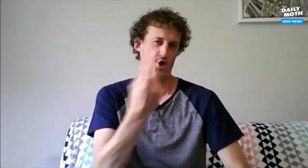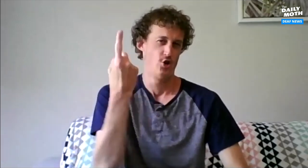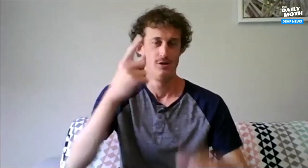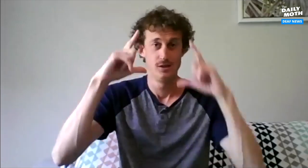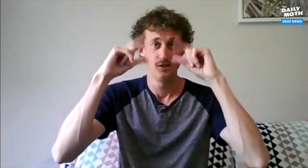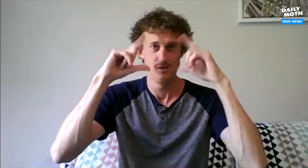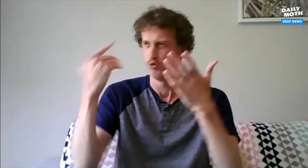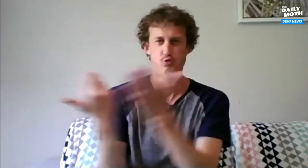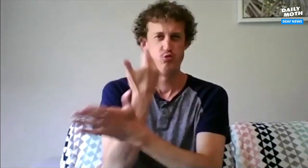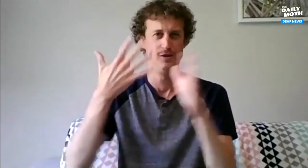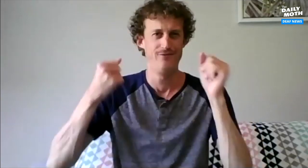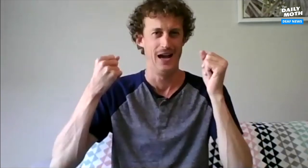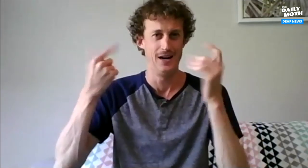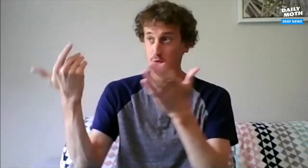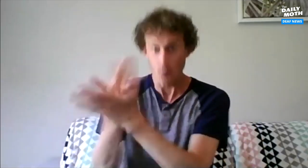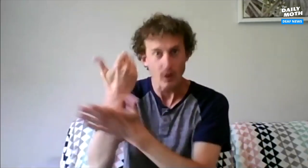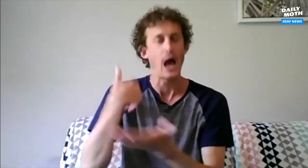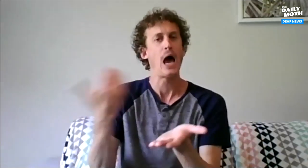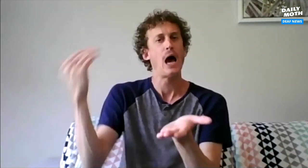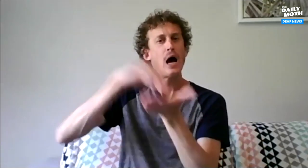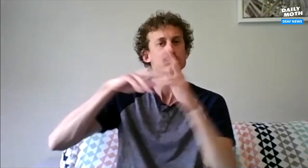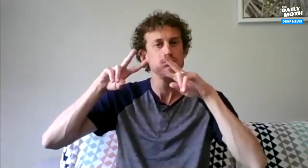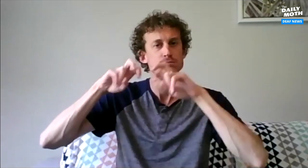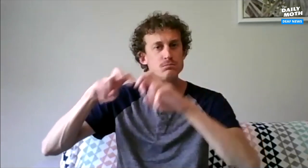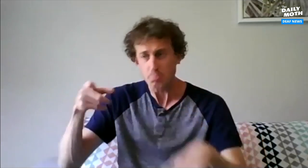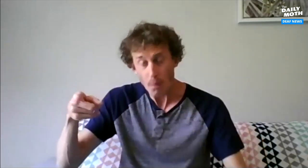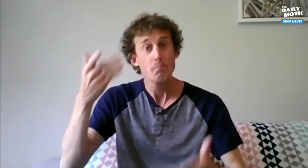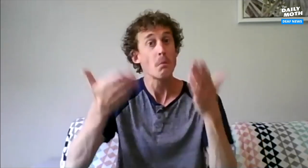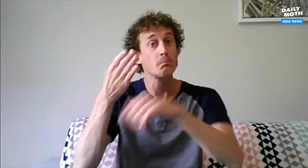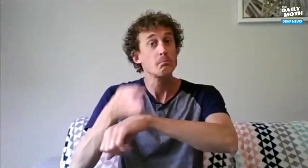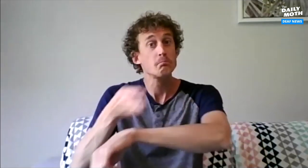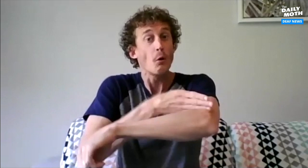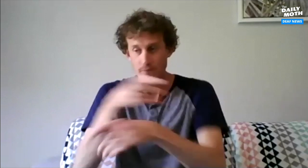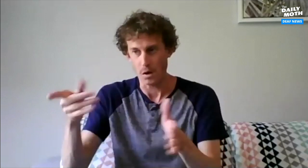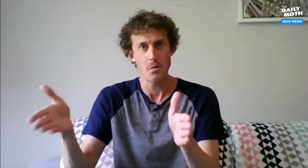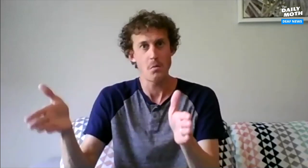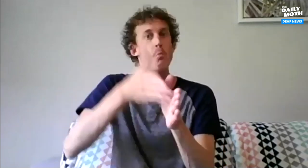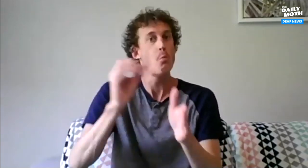It's like at each blink of eye, there's improvement. They make newer, faster technology then I can analyze it and see if there's been an improvement where it's okay